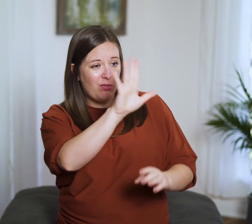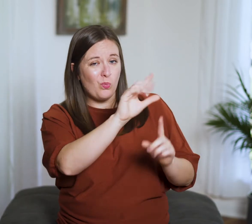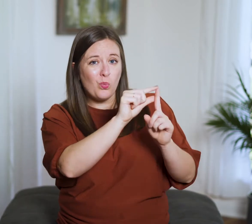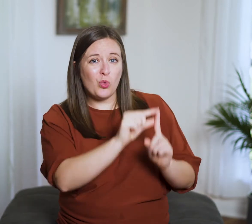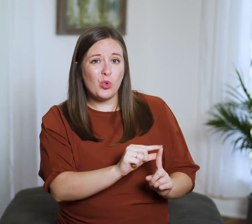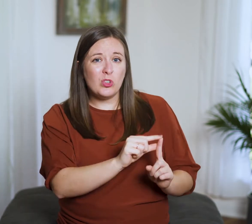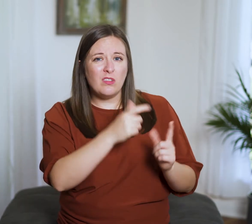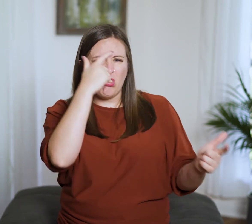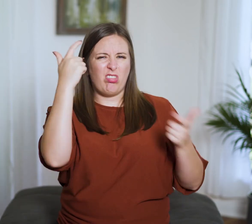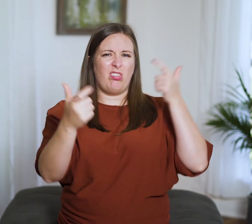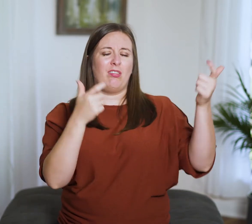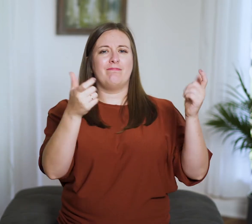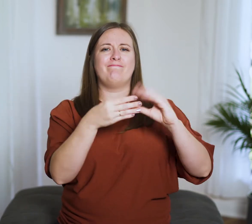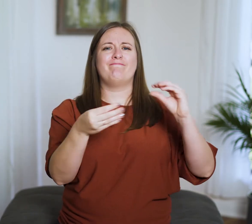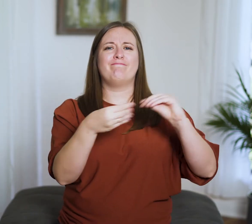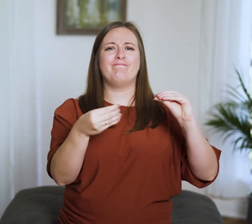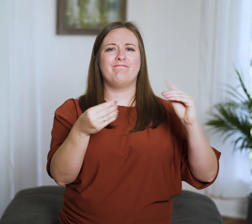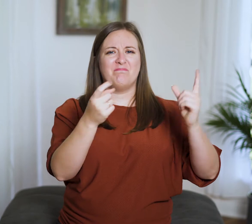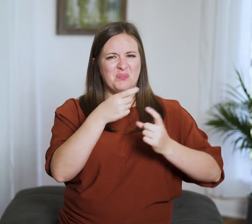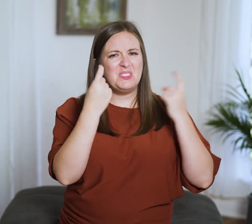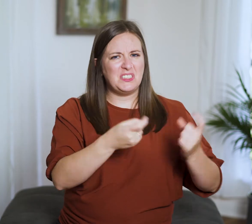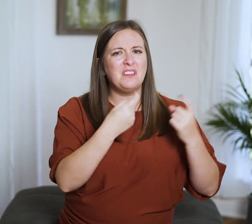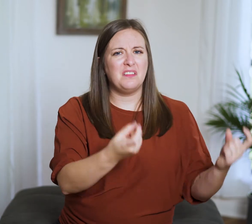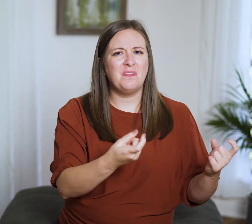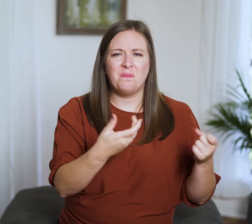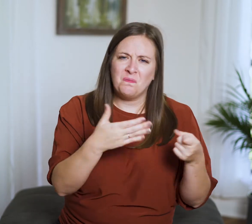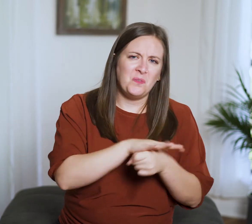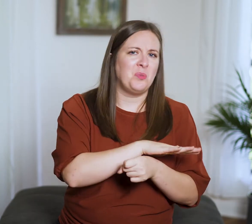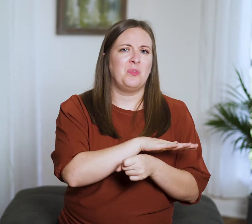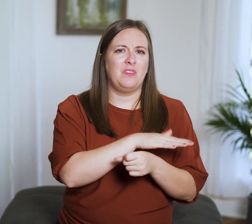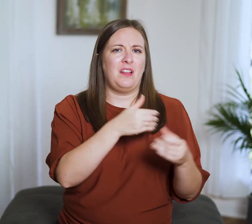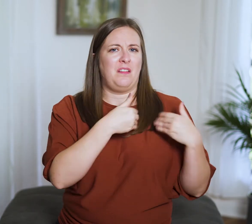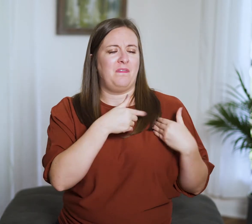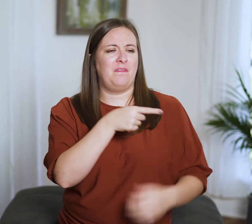When words are many, transgression is not lacking,